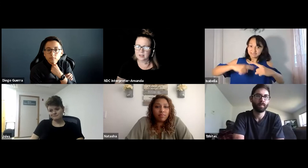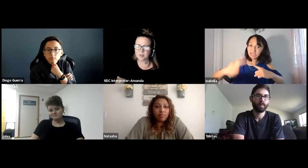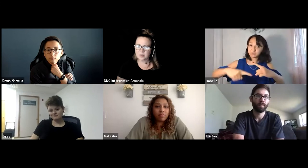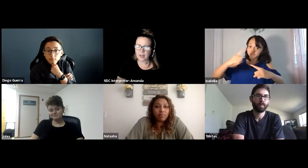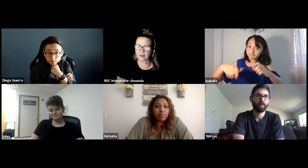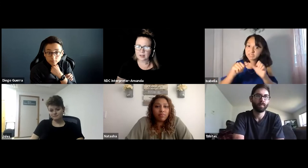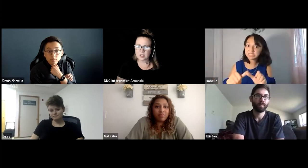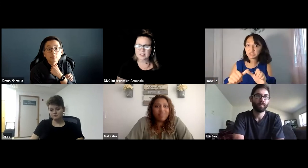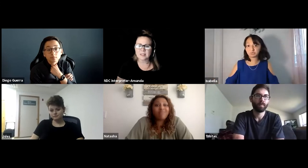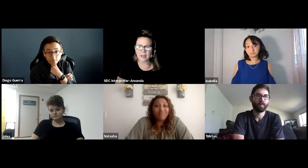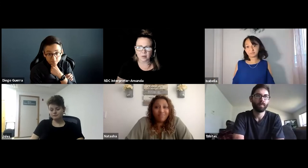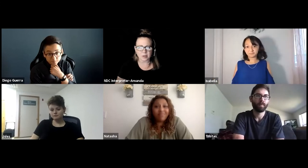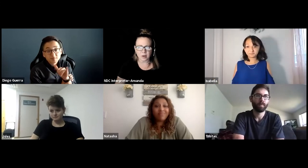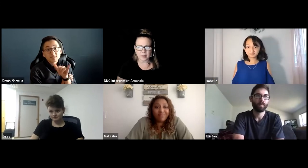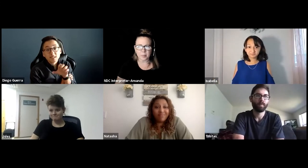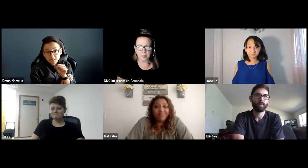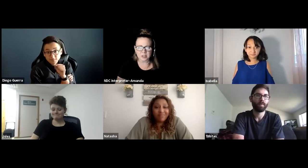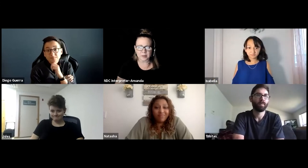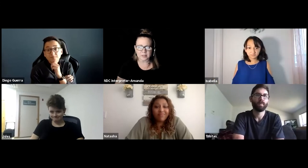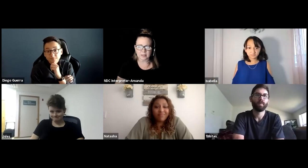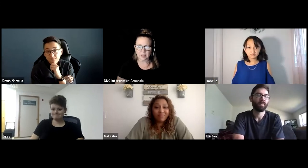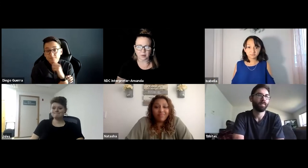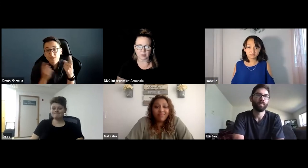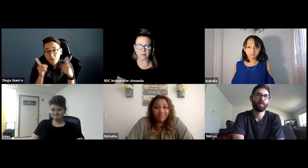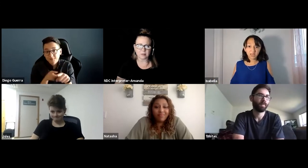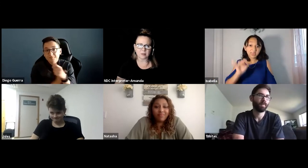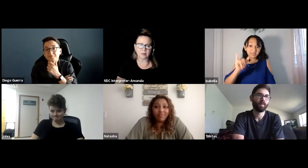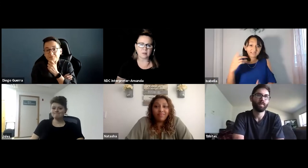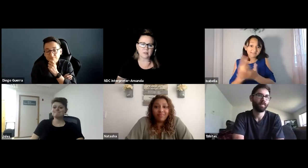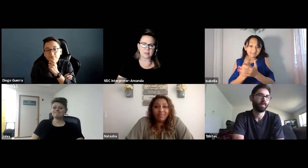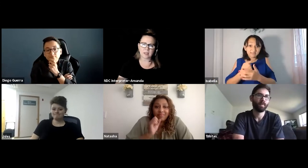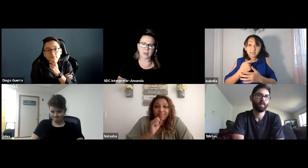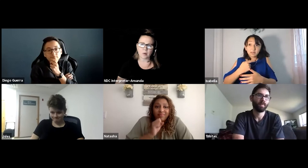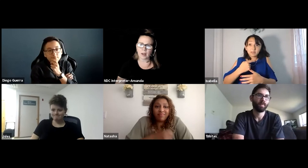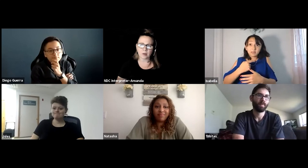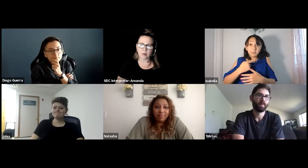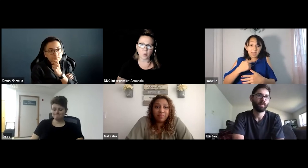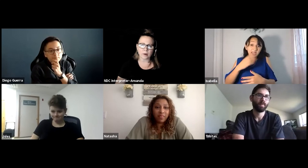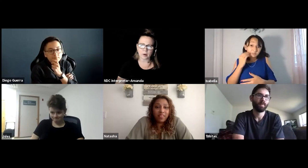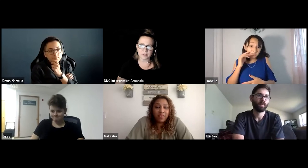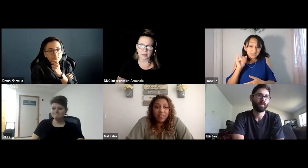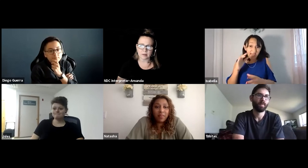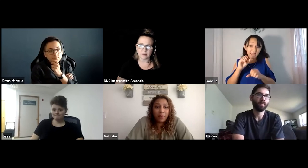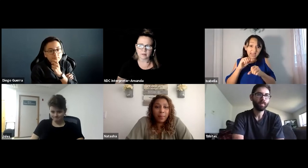So that, it's just a cycle, you know, and perpetuates that cycle. This is Diego. I agree 100 percent.